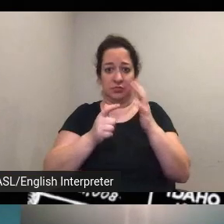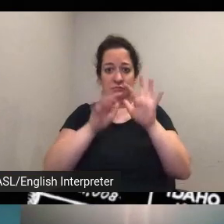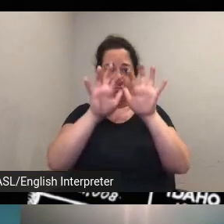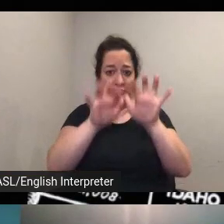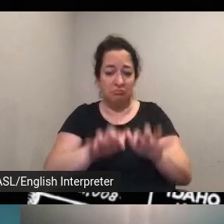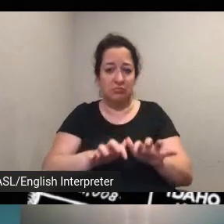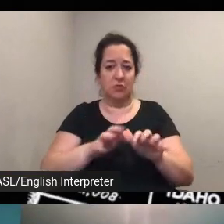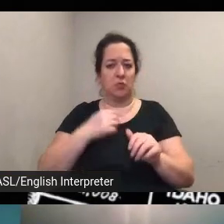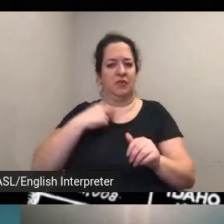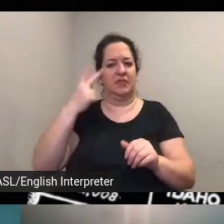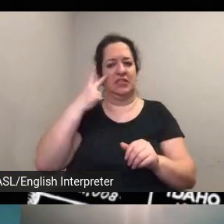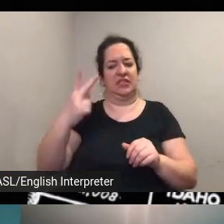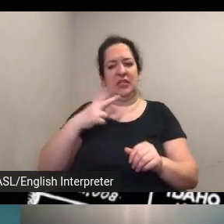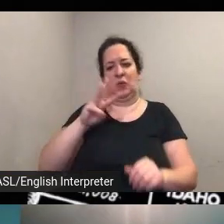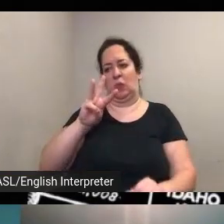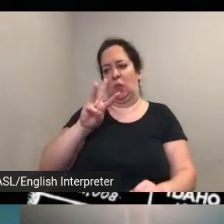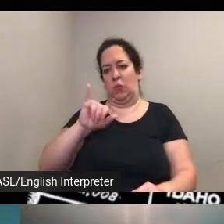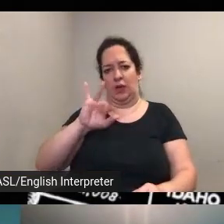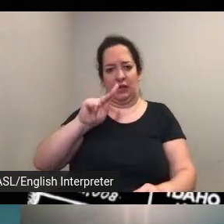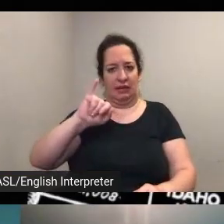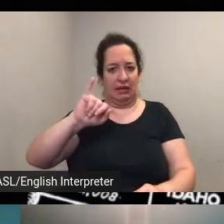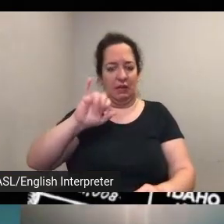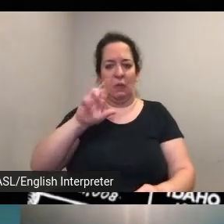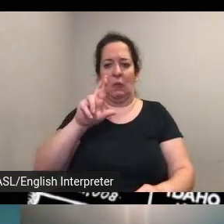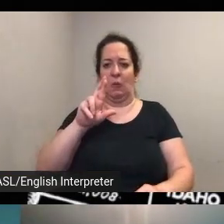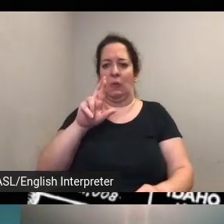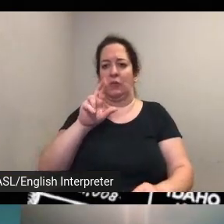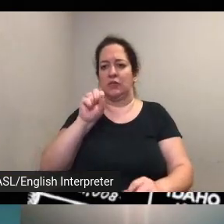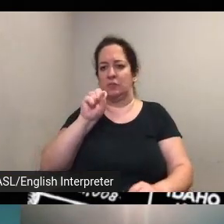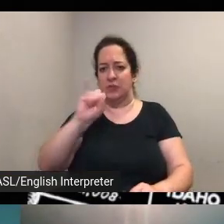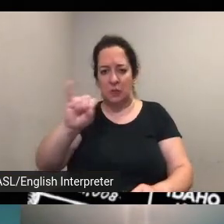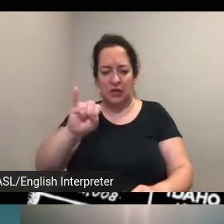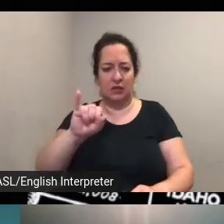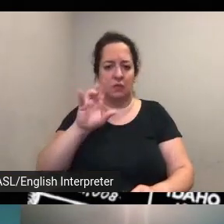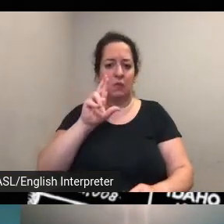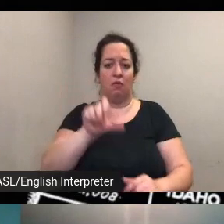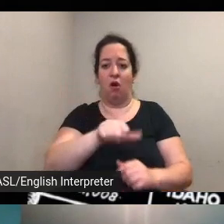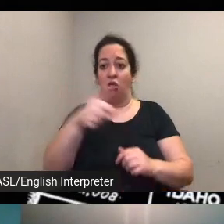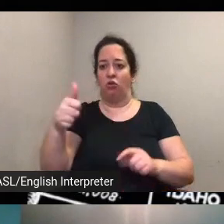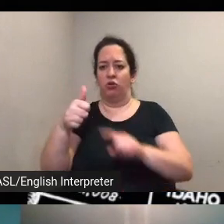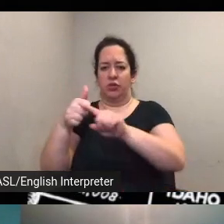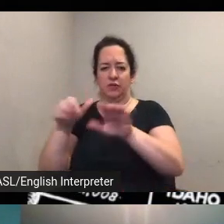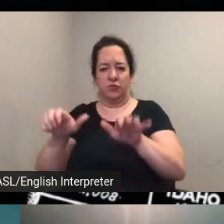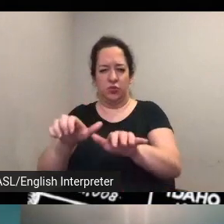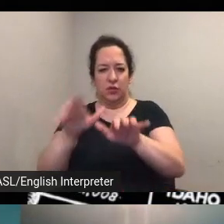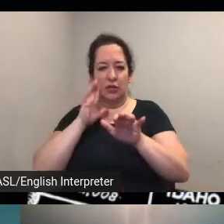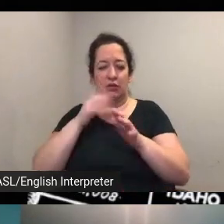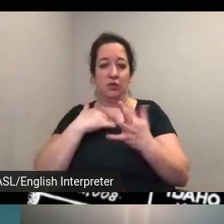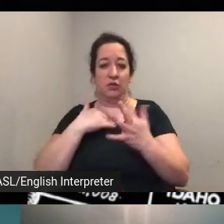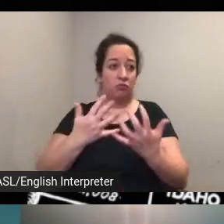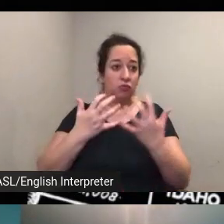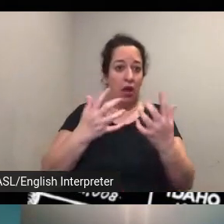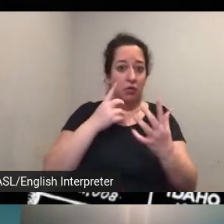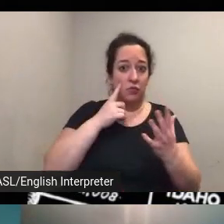others um uh or even to have p to crowdsource people reading um voicing